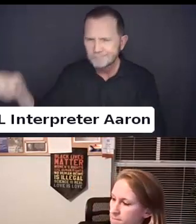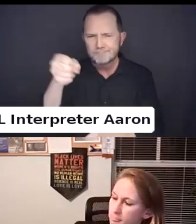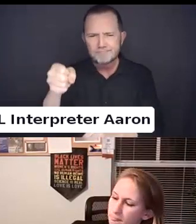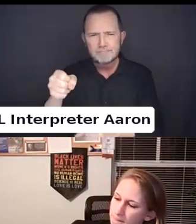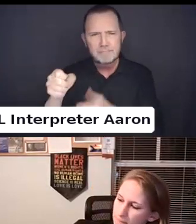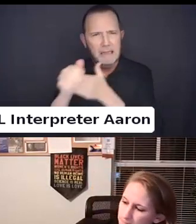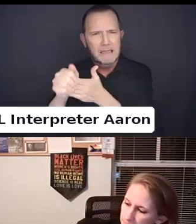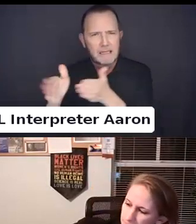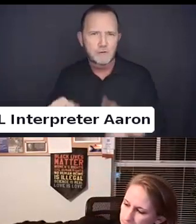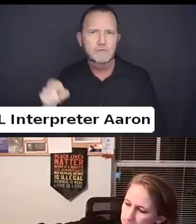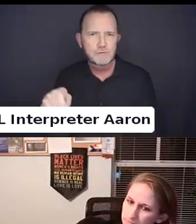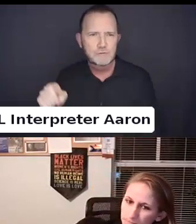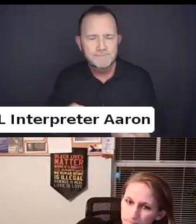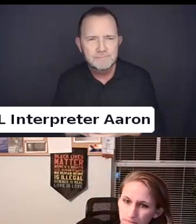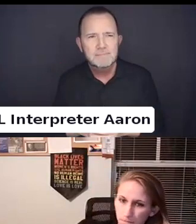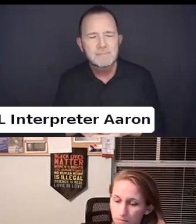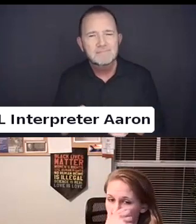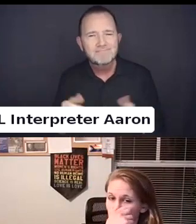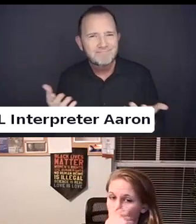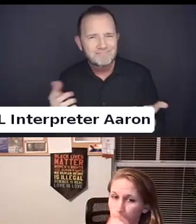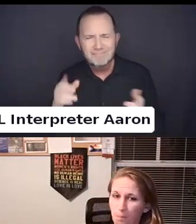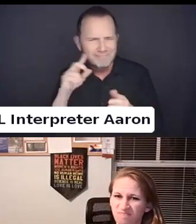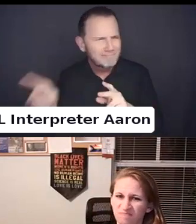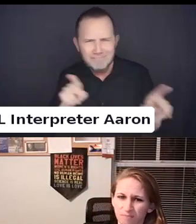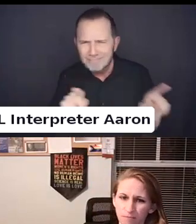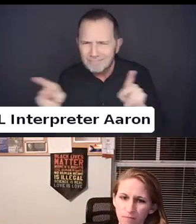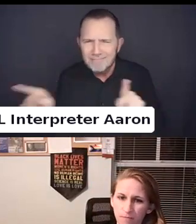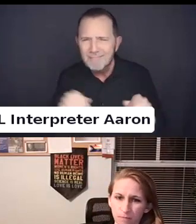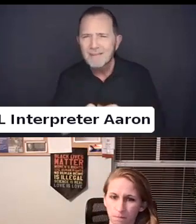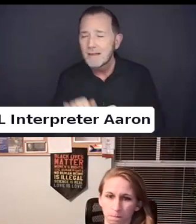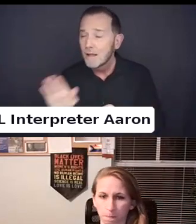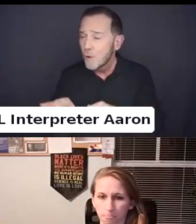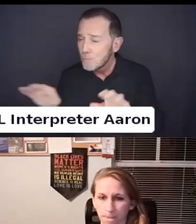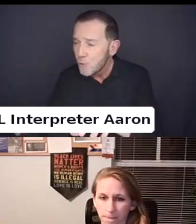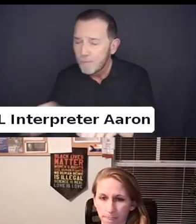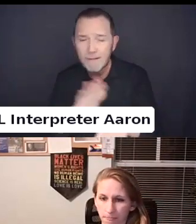And cross movement. Solidarity and how we can help one another. Strength in numbers.